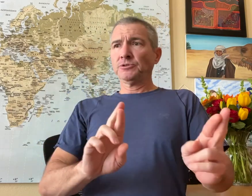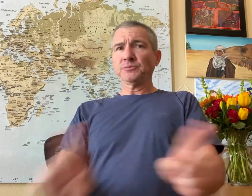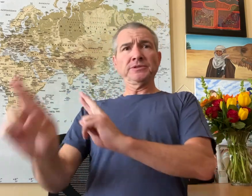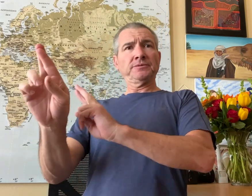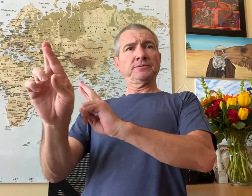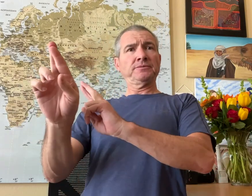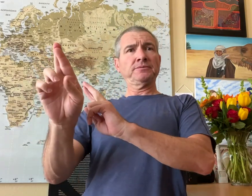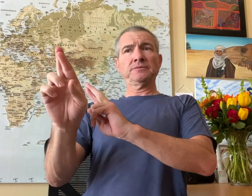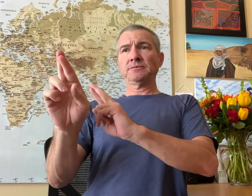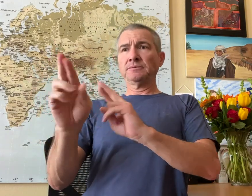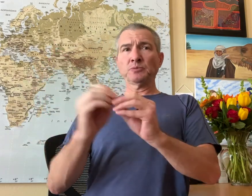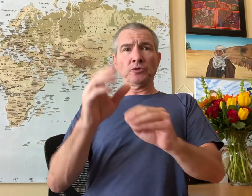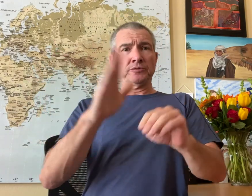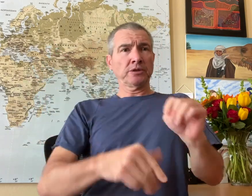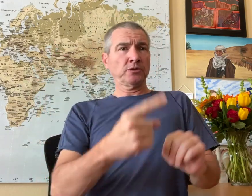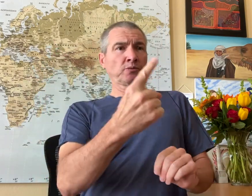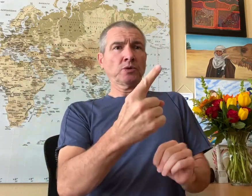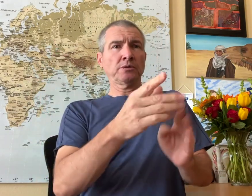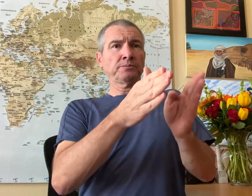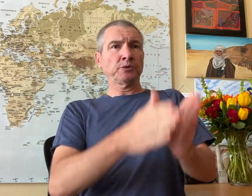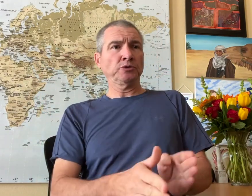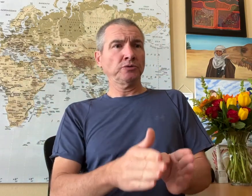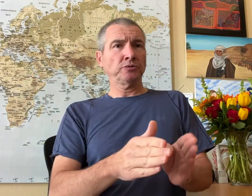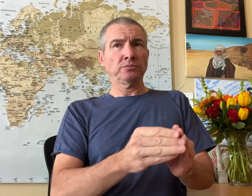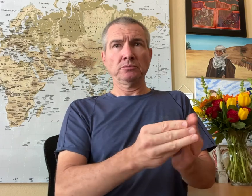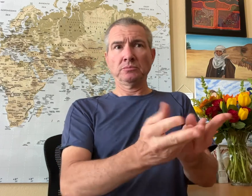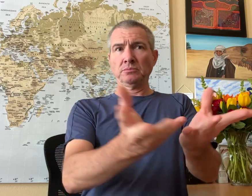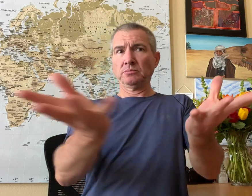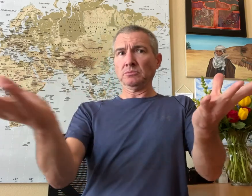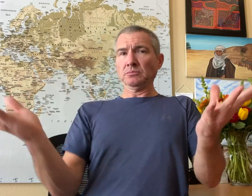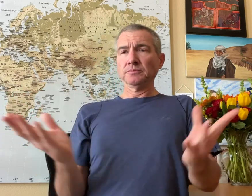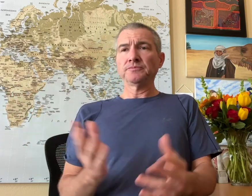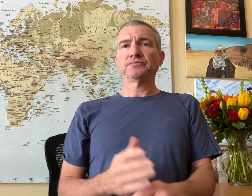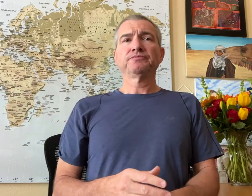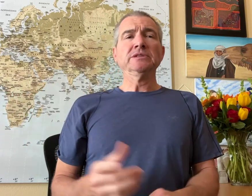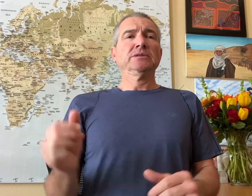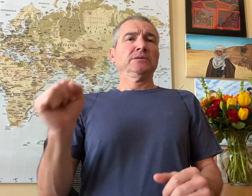and should’ve had interpreters ready to report to the scene, especially since there was more than one Deaf person involved.